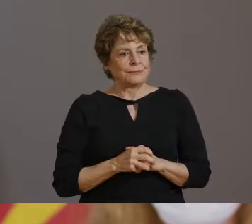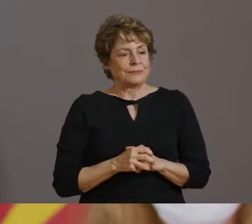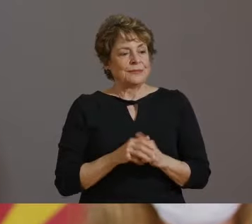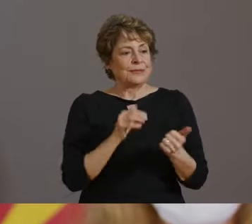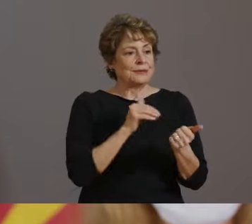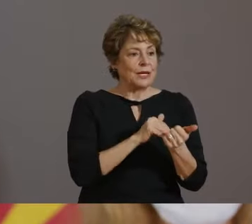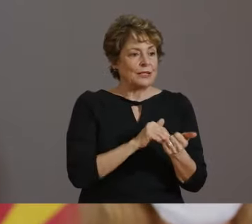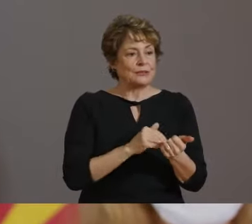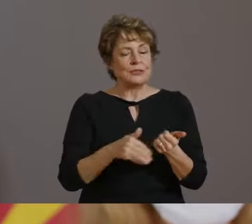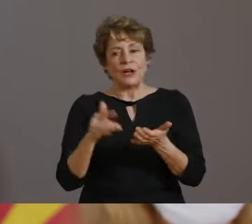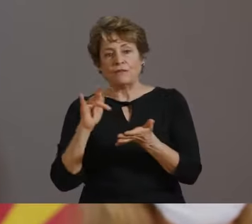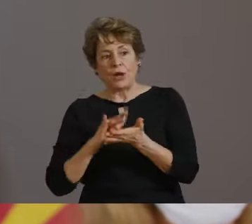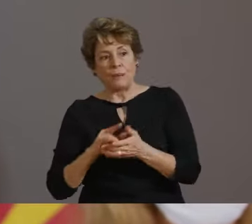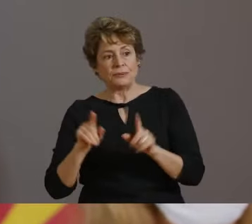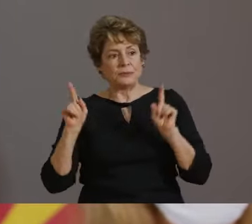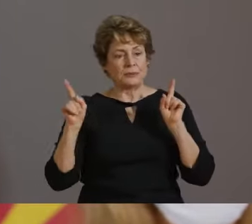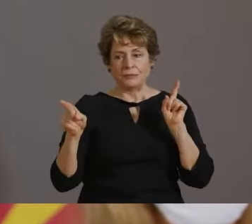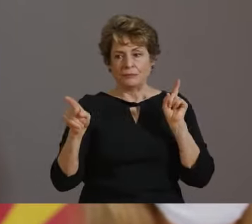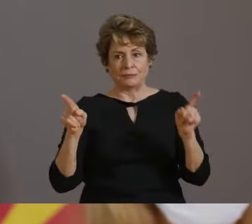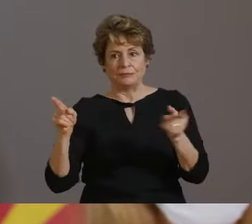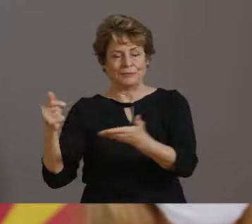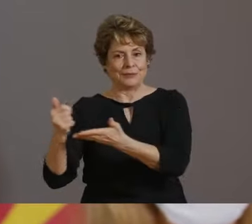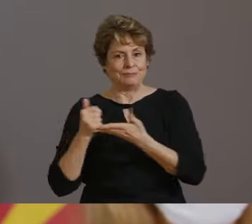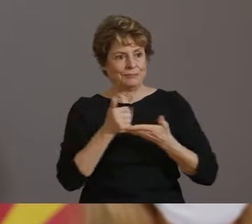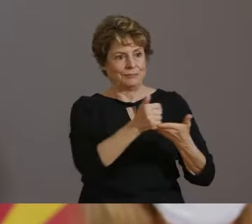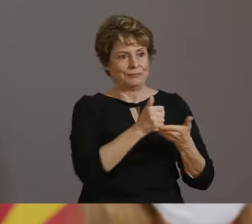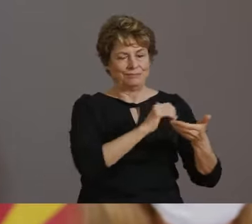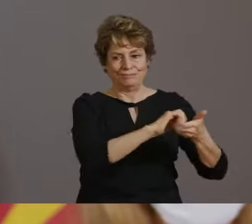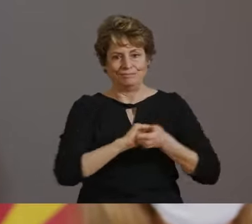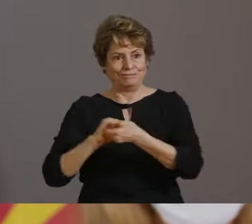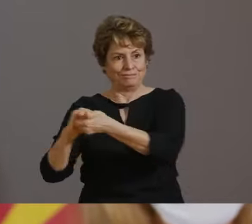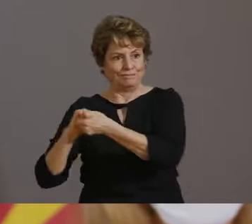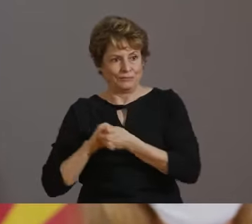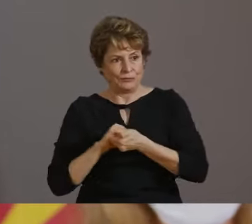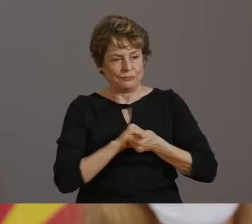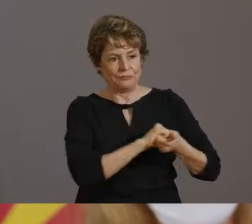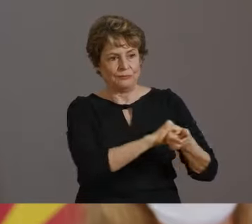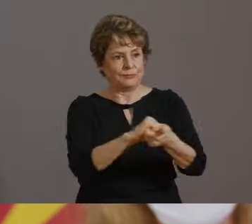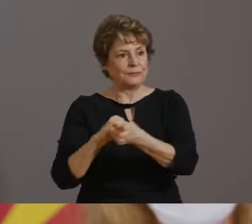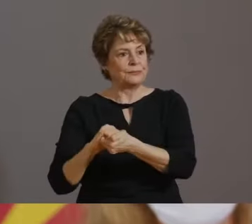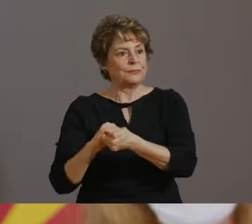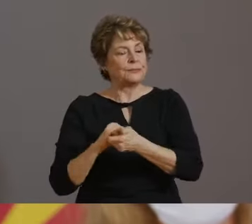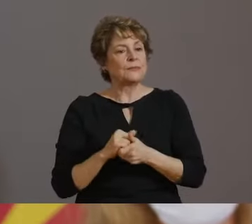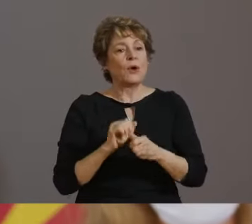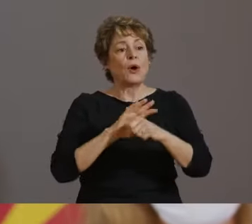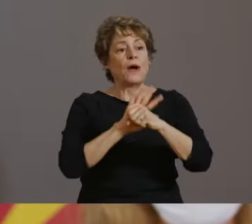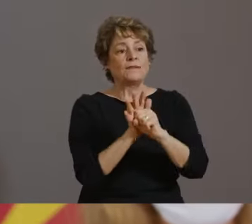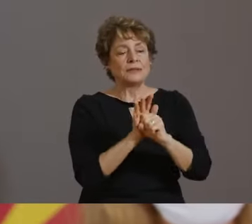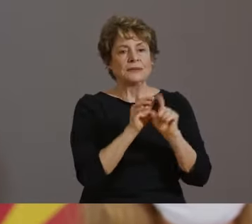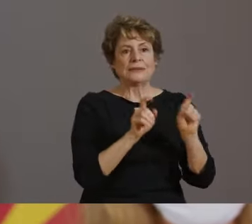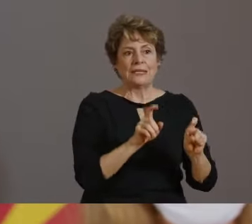FLU SHOTS TO CERTAIN COVID-19 TESTING SITES THROUGHOUT THE STATE.